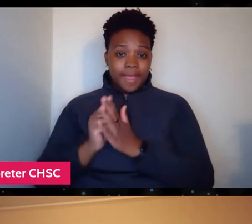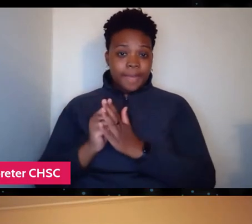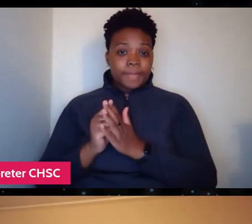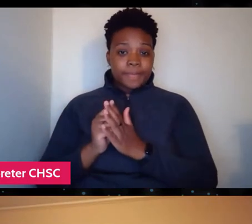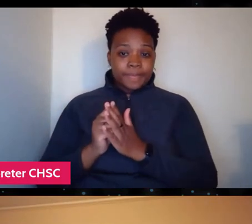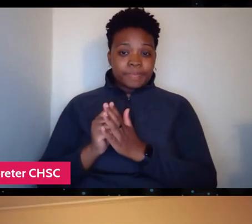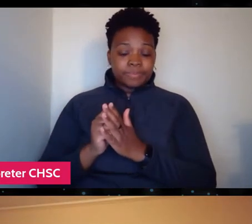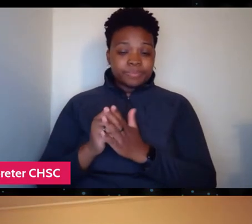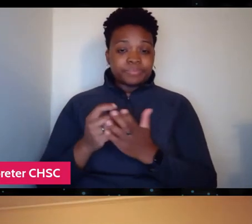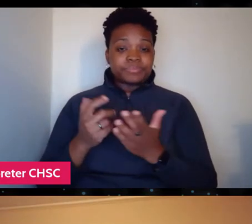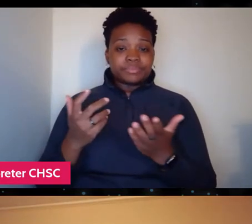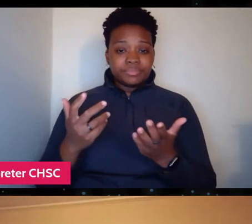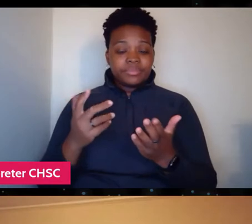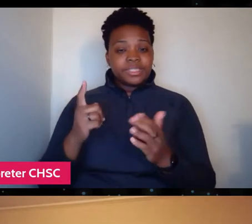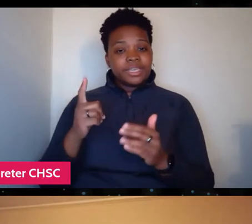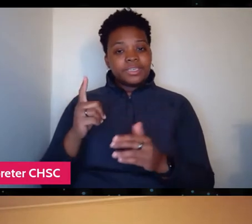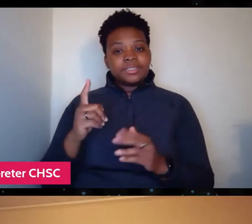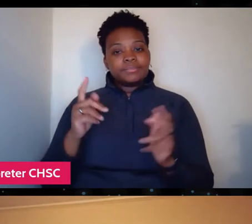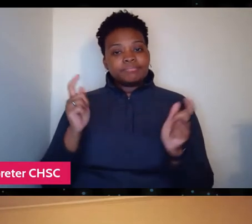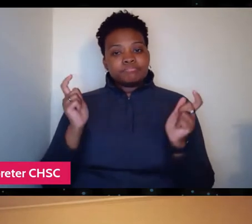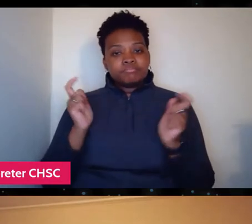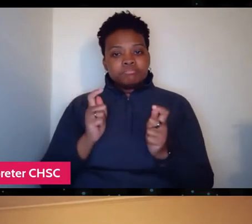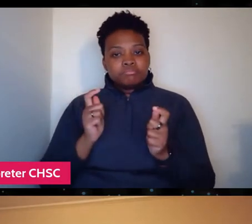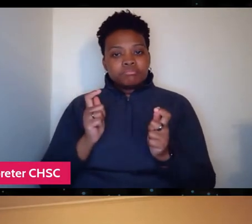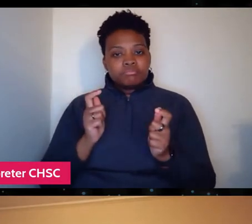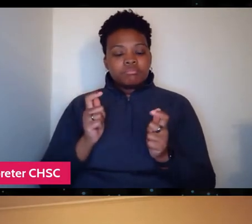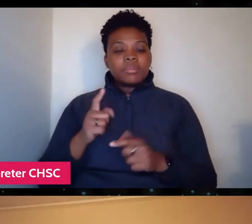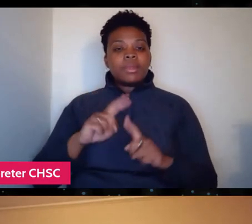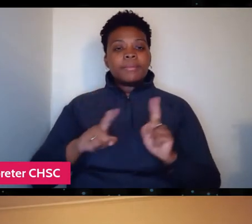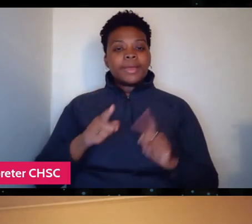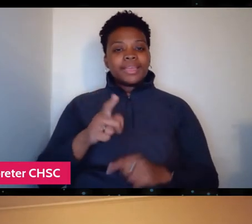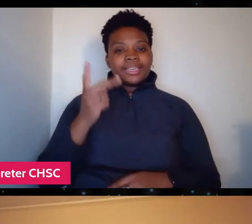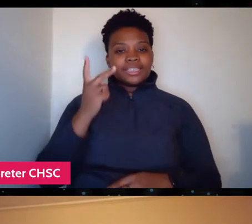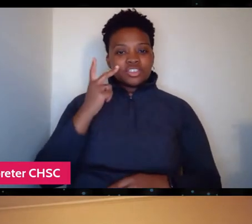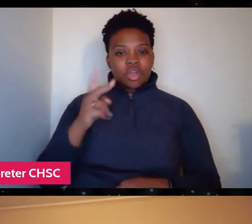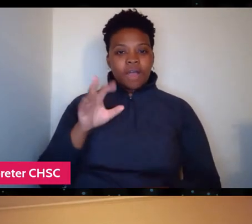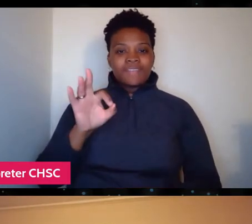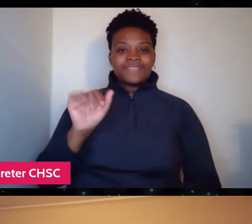whereas he saw the fame so-called as a means to an end,